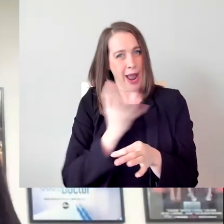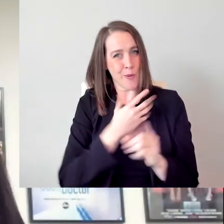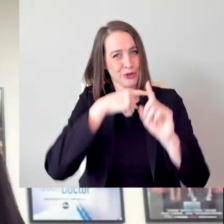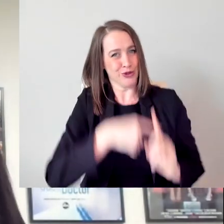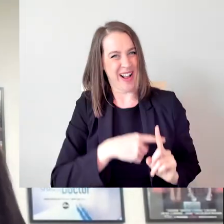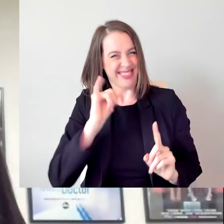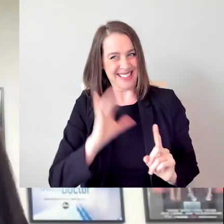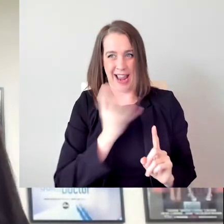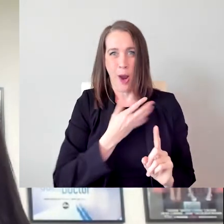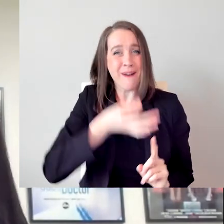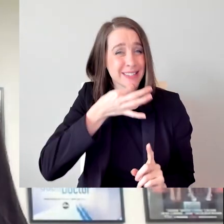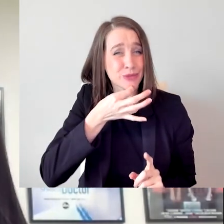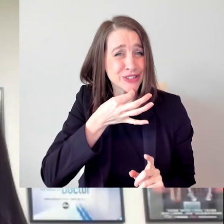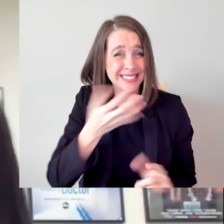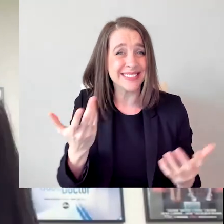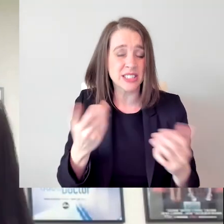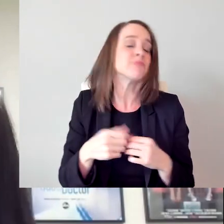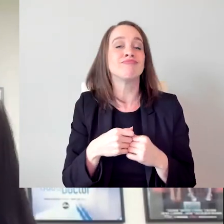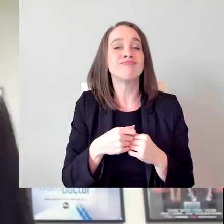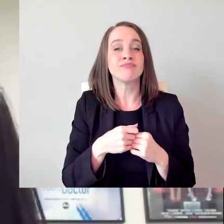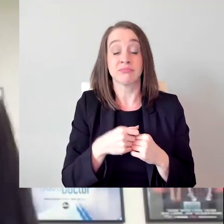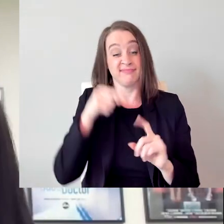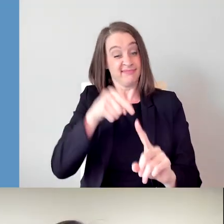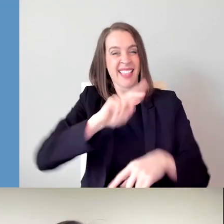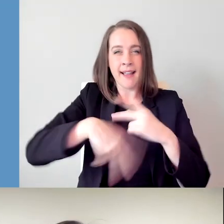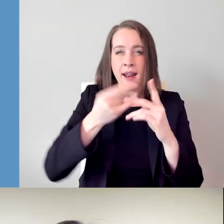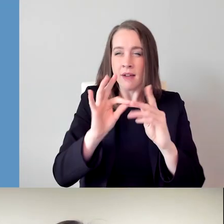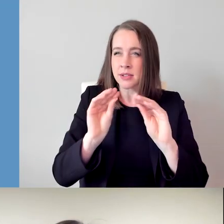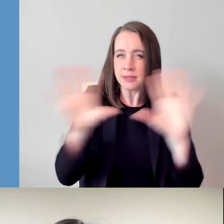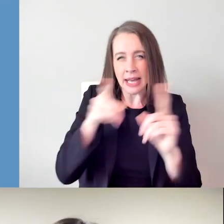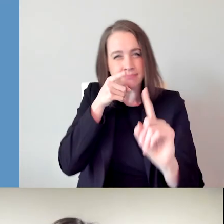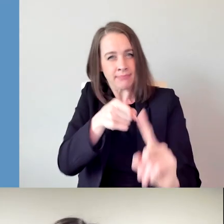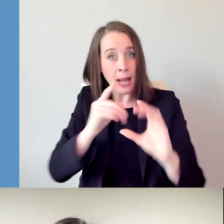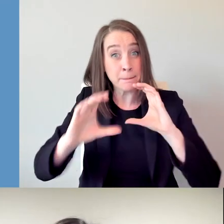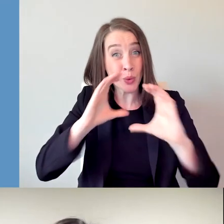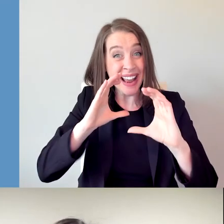And I think a lot of times precise communication equals less communication.